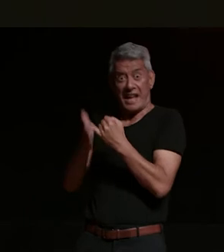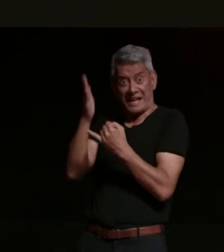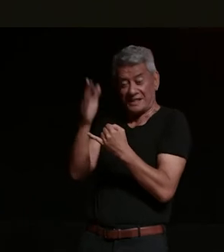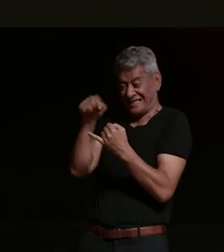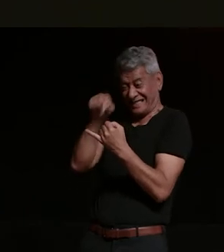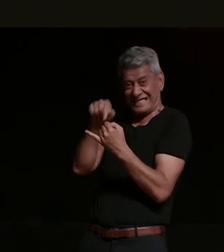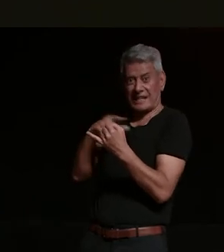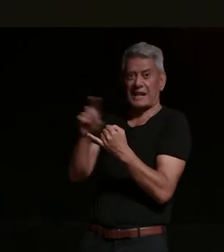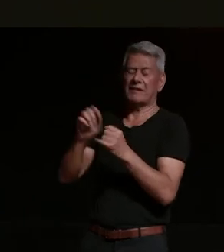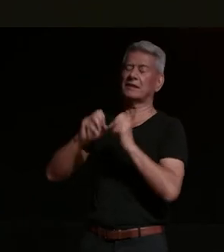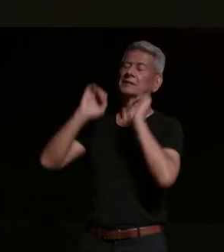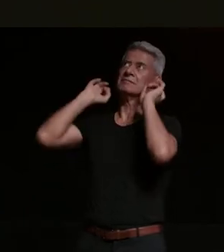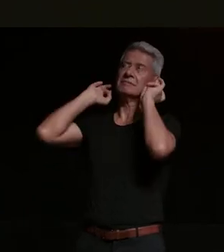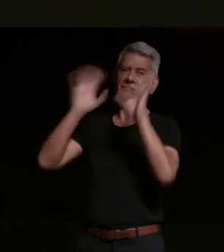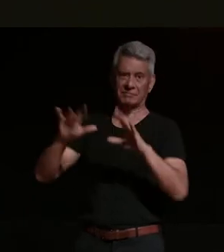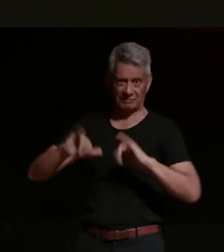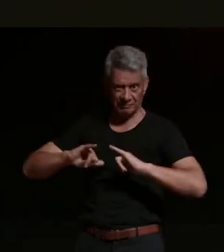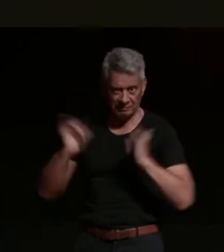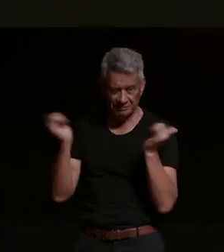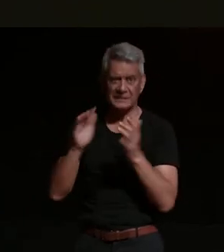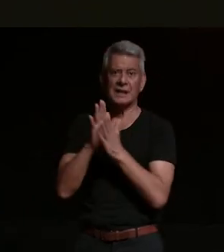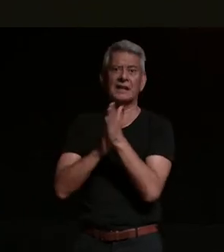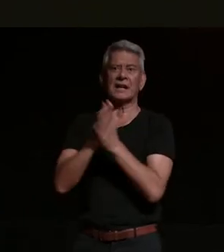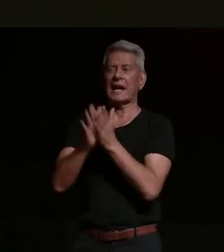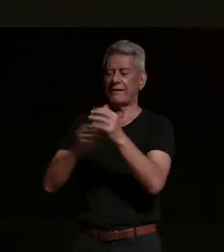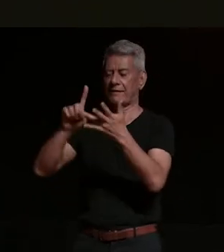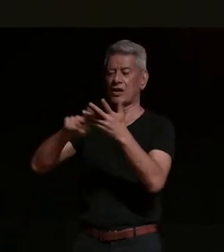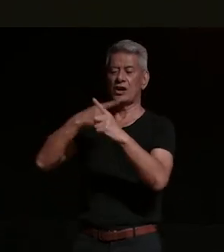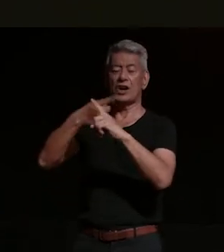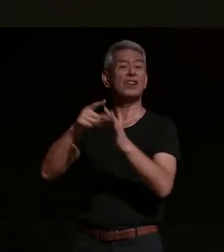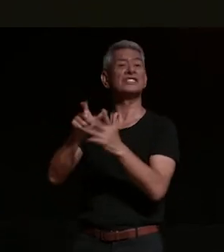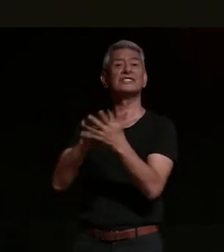uh parade it's a street page that goes down oxford street and around there's normally